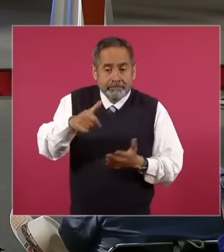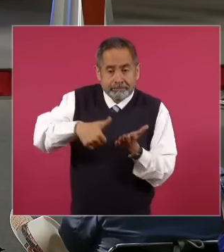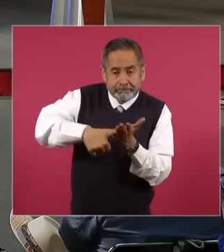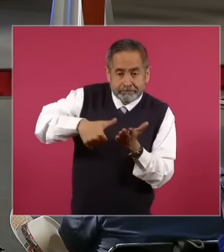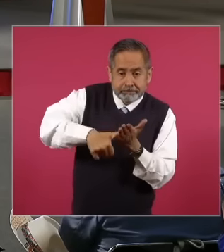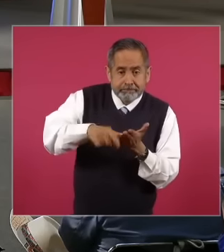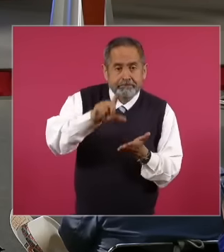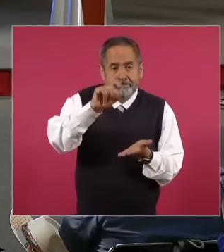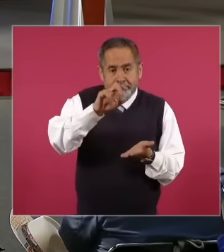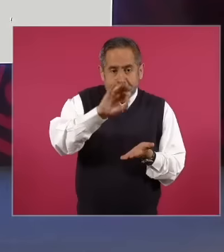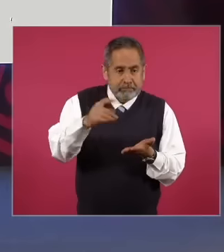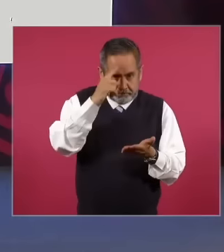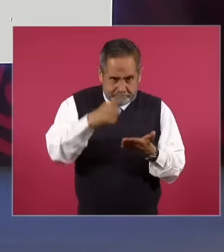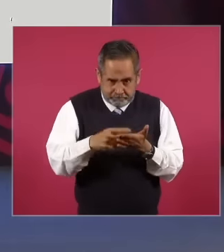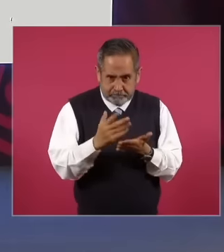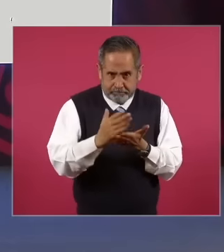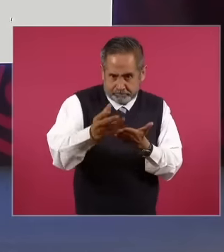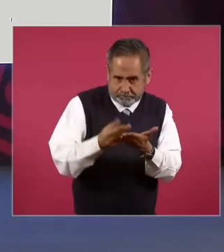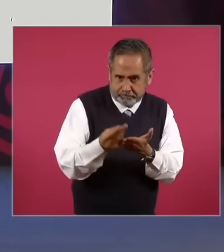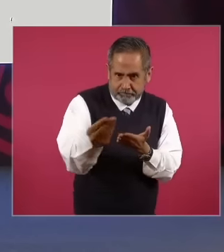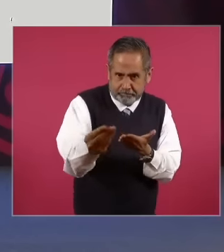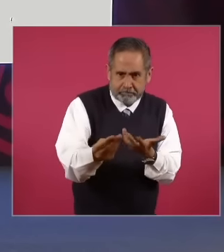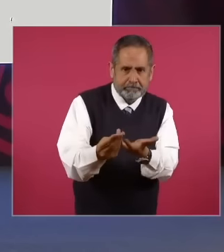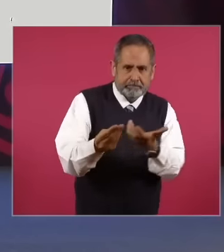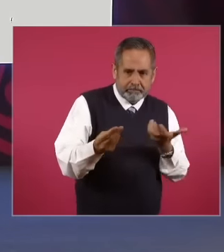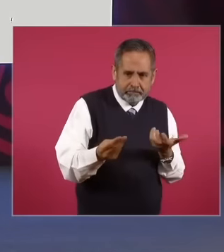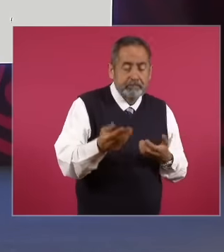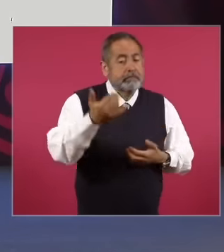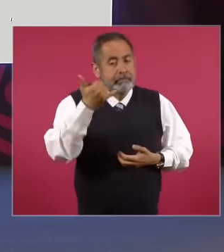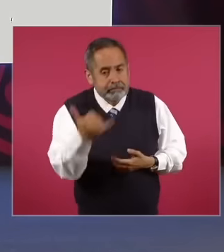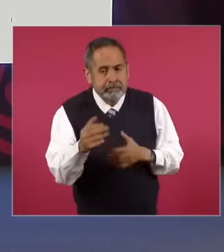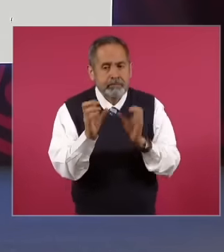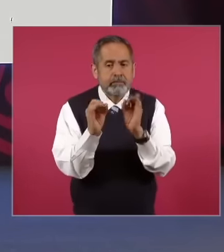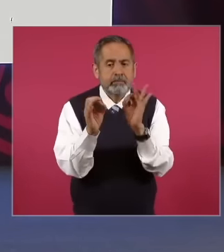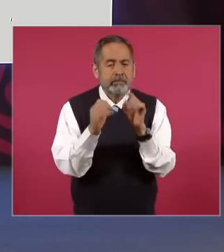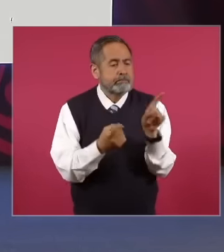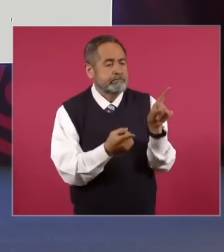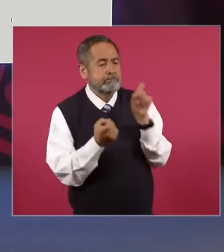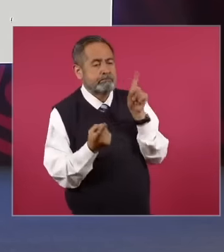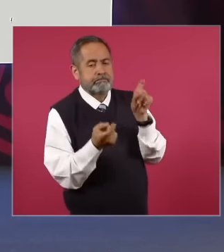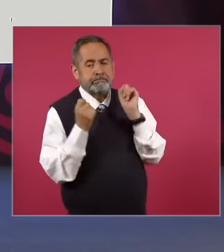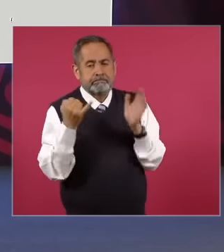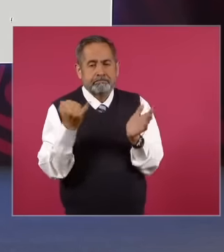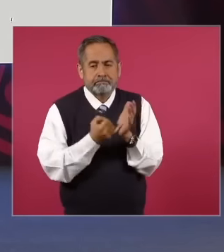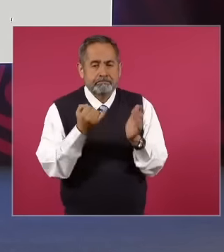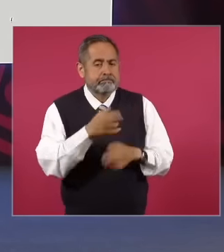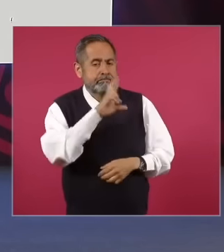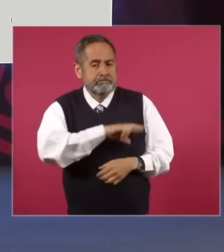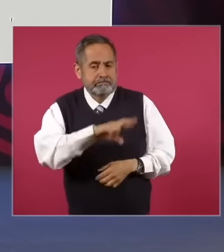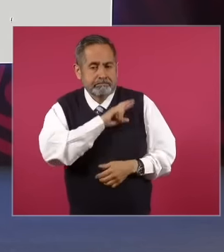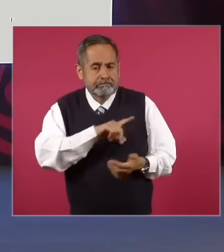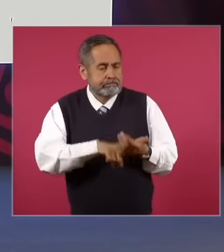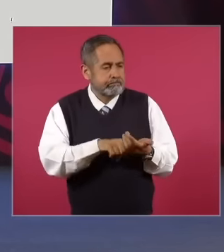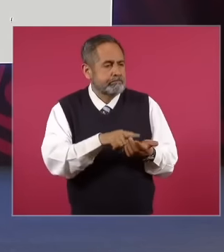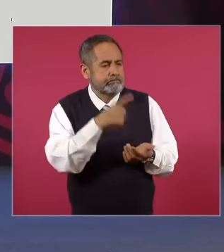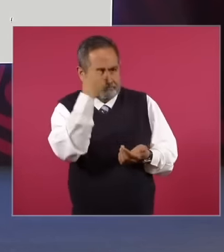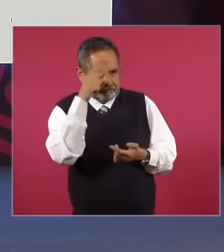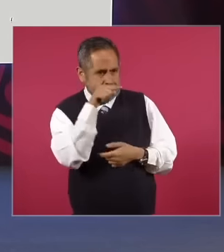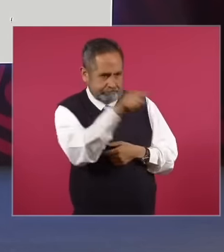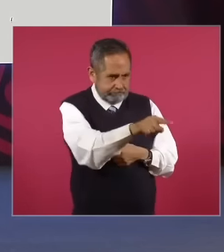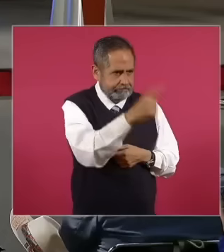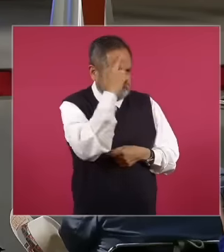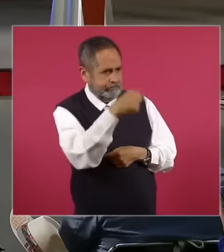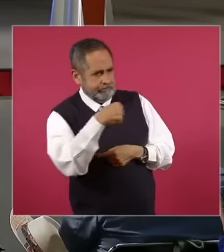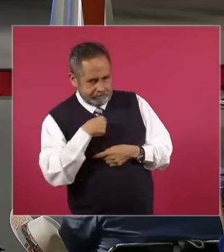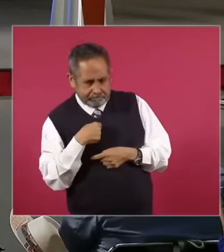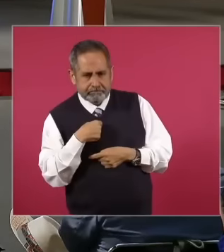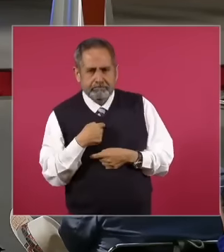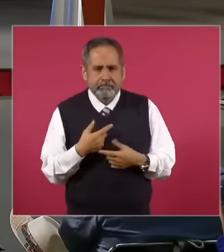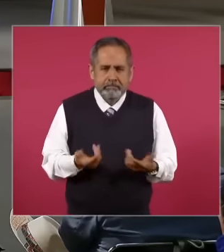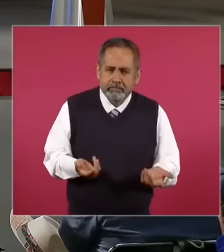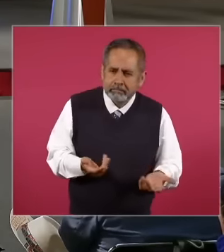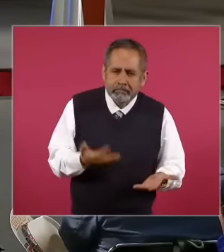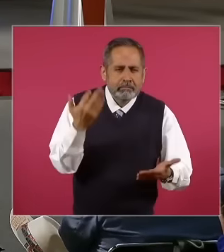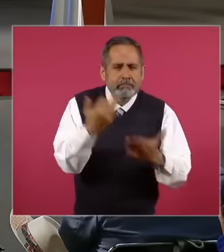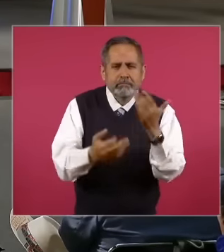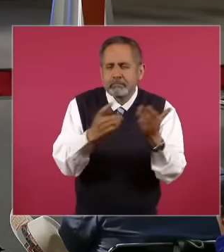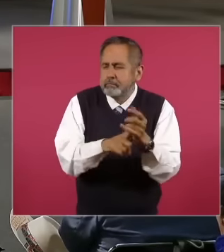Civil Registry offices and the income collection offices, the bathrooms were no longer missing in the